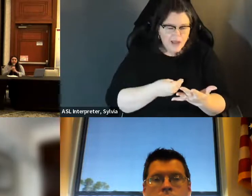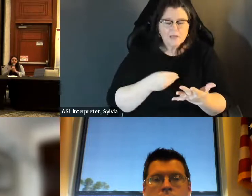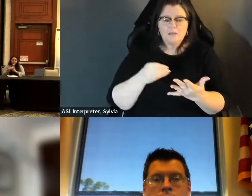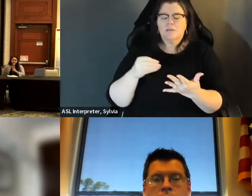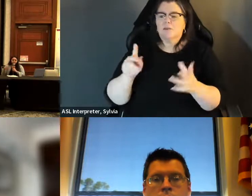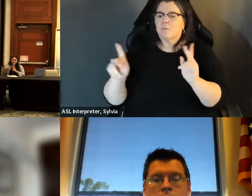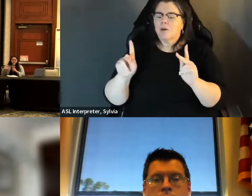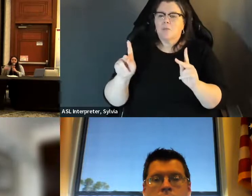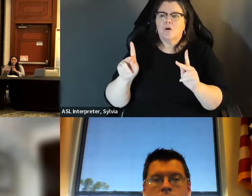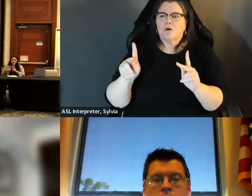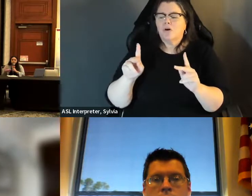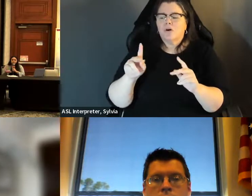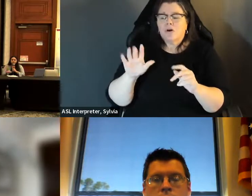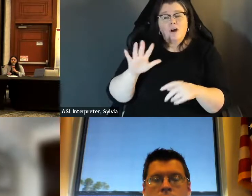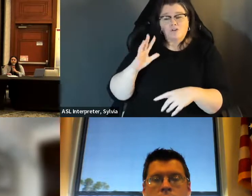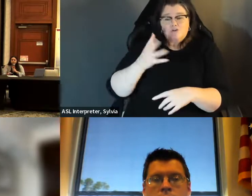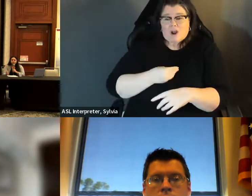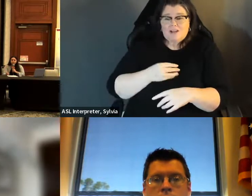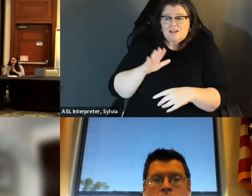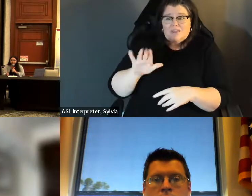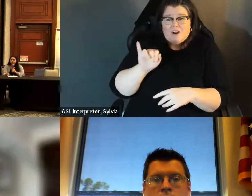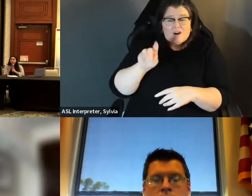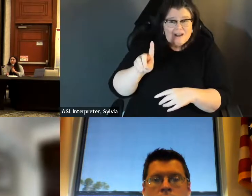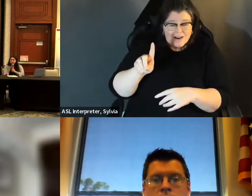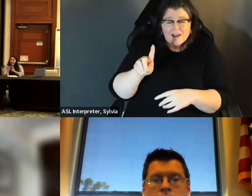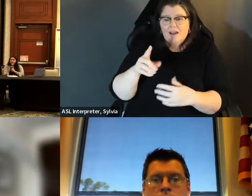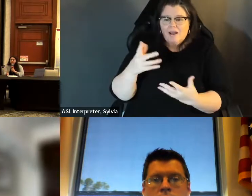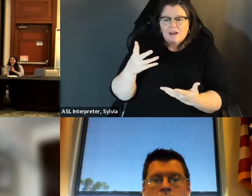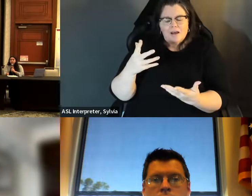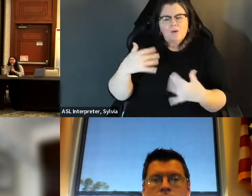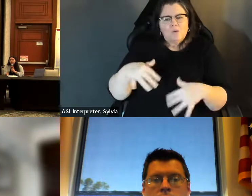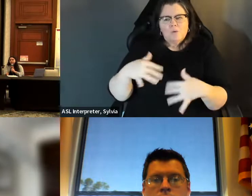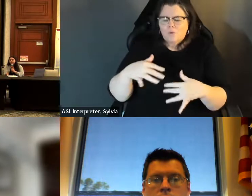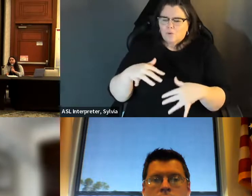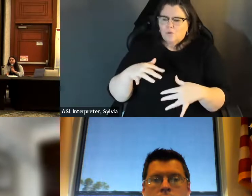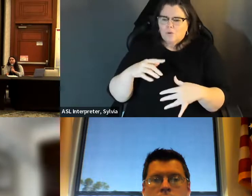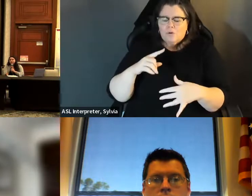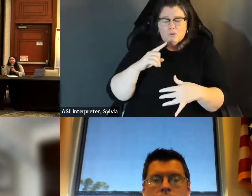low income communities and also include trance Additional communities include people of color that often fall in the intersection of low income communities and also include, as I mentioned, Trans. communities as Nadine mentioned. Being able to help